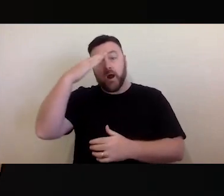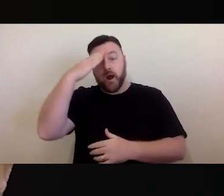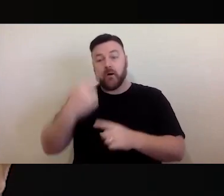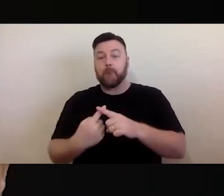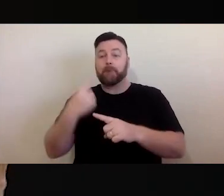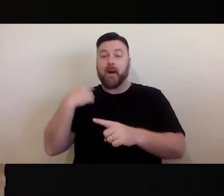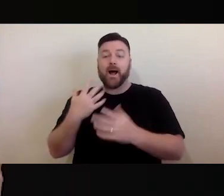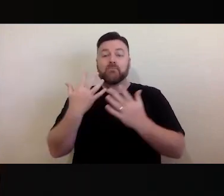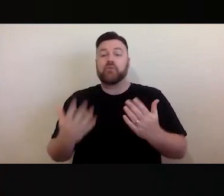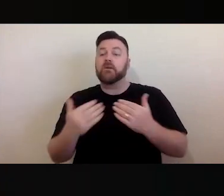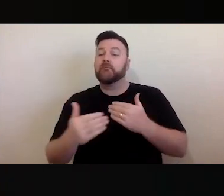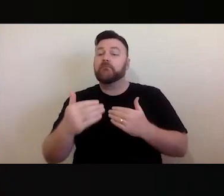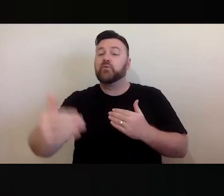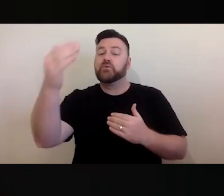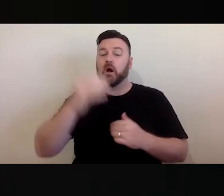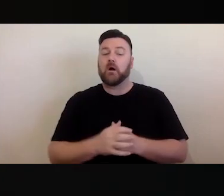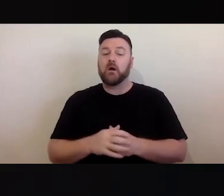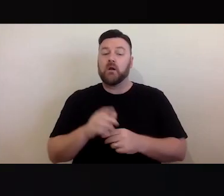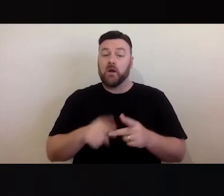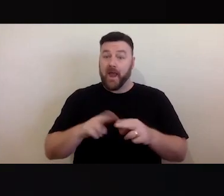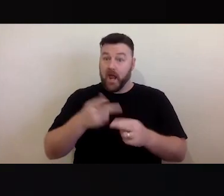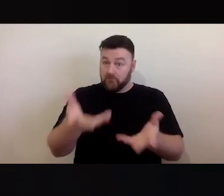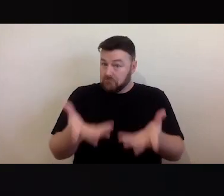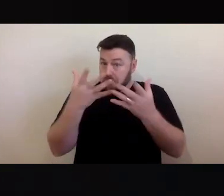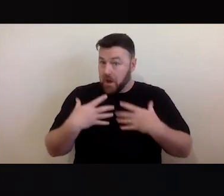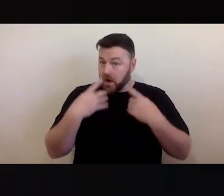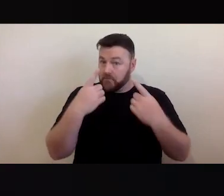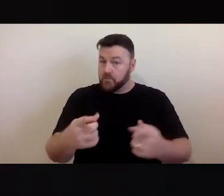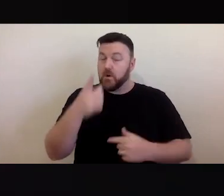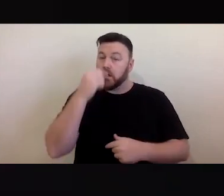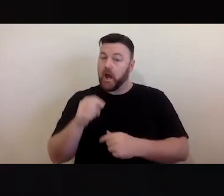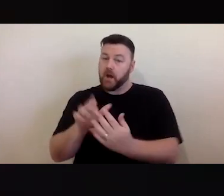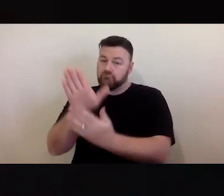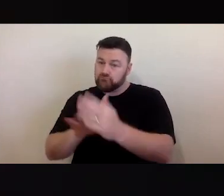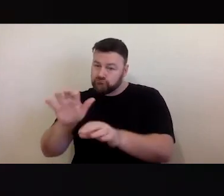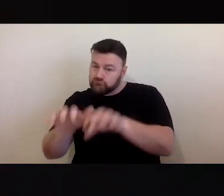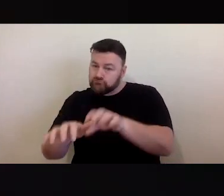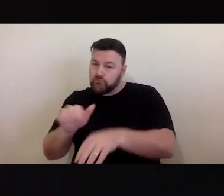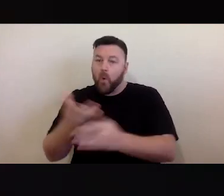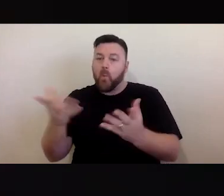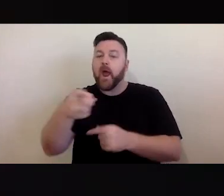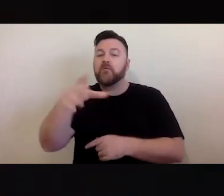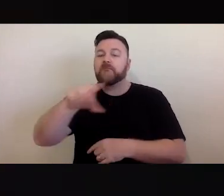If you would like, share an acknowledgement of the country you are on in our chat area, which you